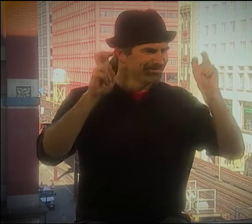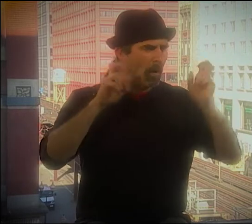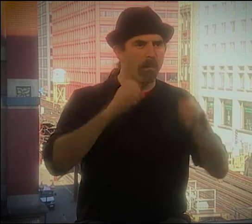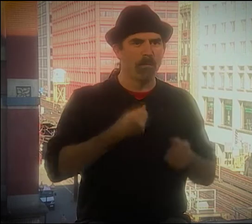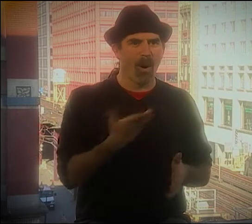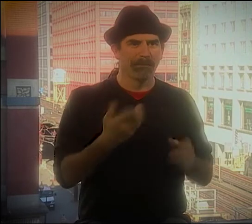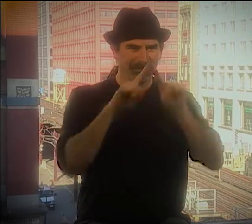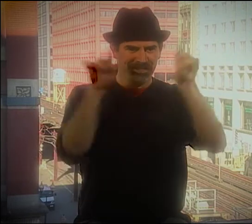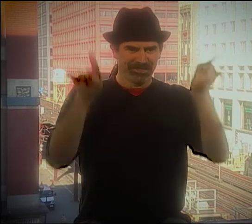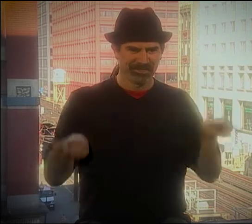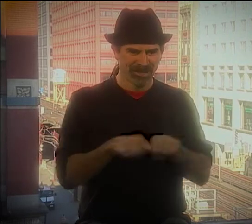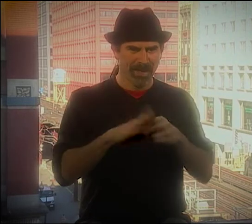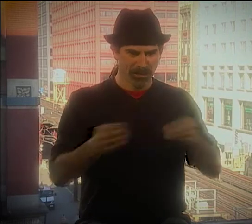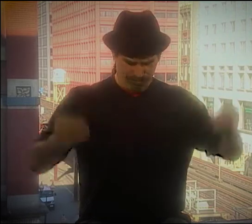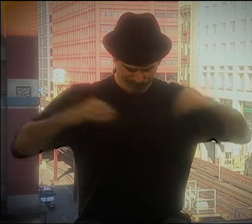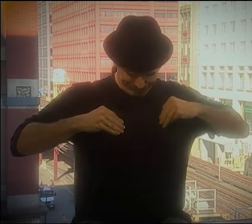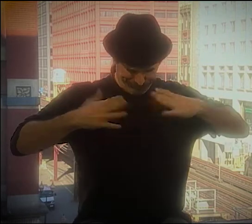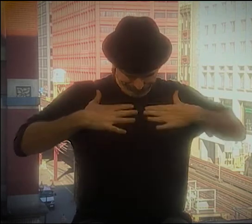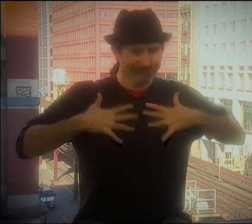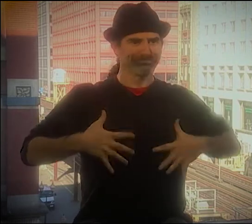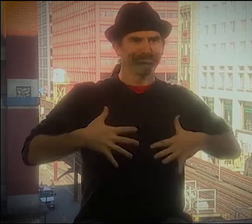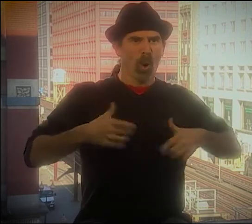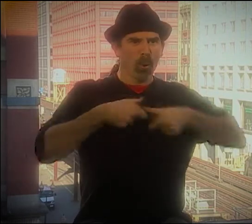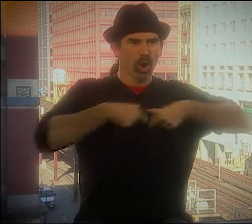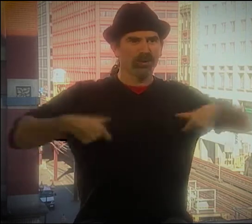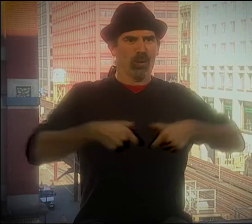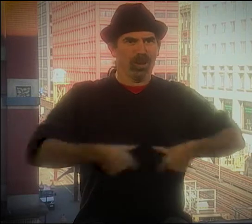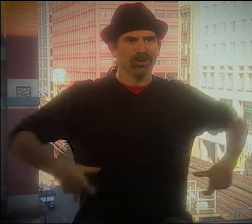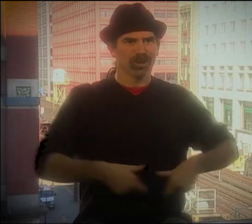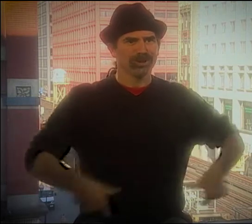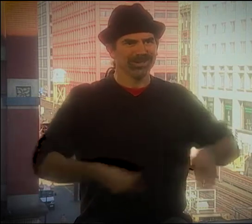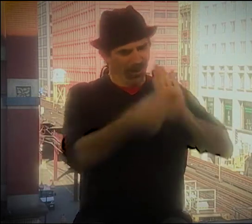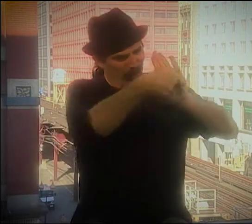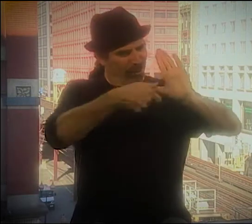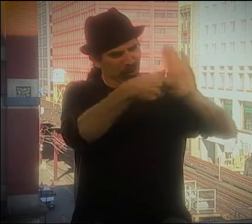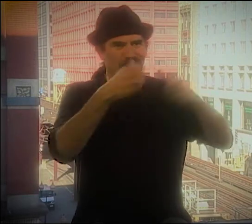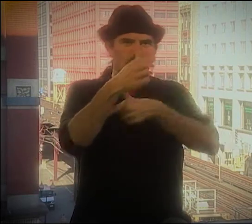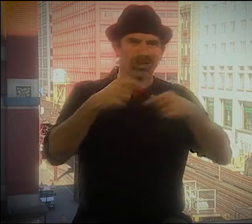USING THE BODY TO BECOME, YOU KNOW, THE POETIC SPACE